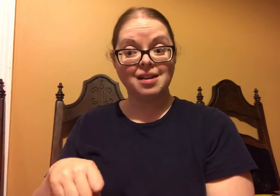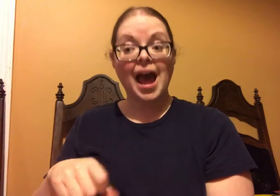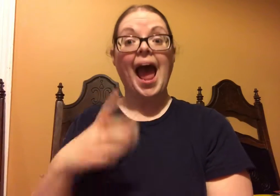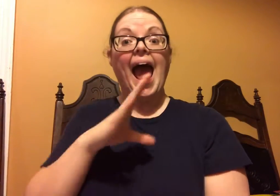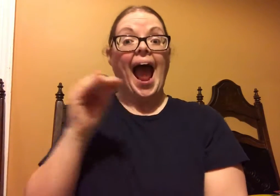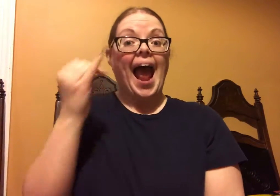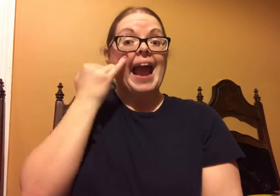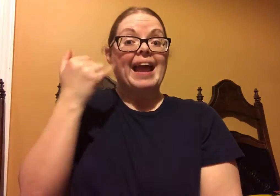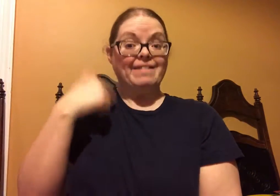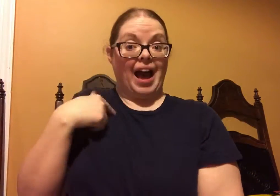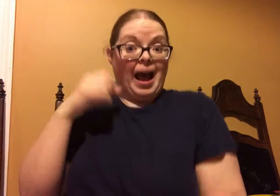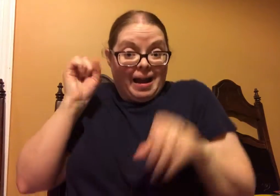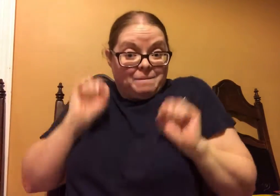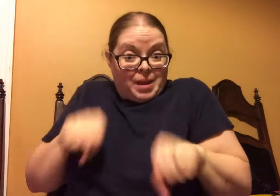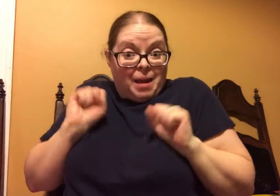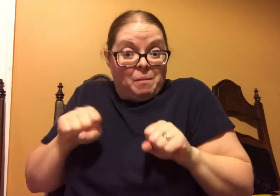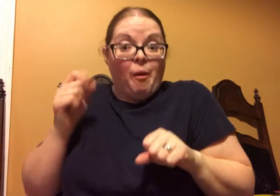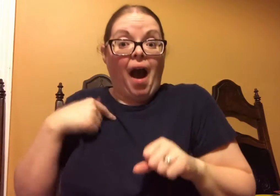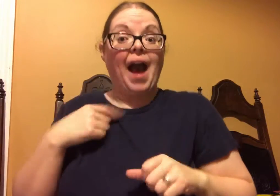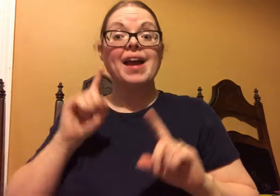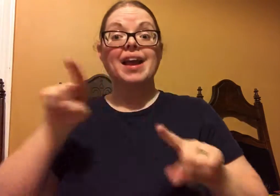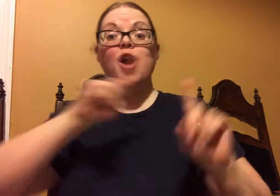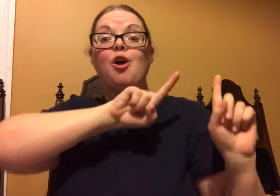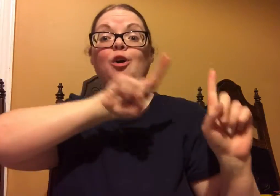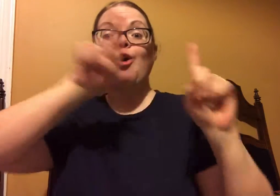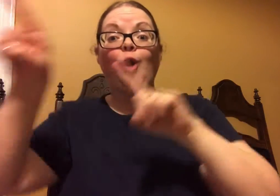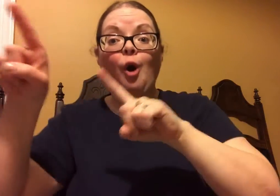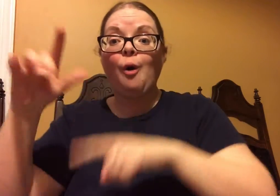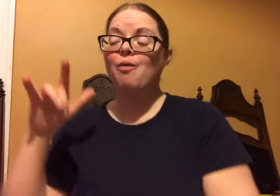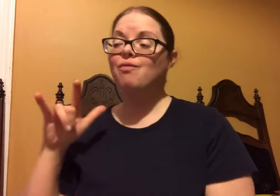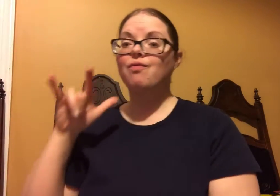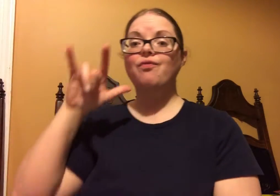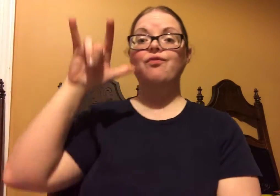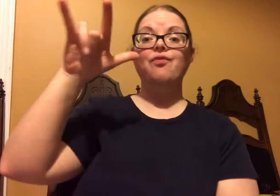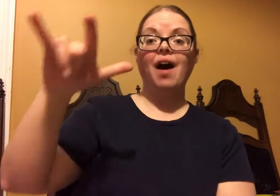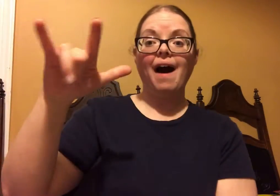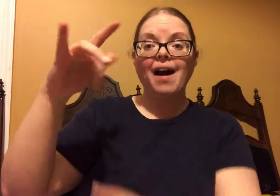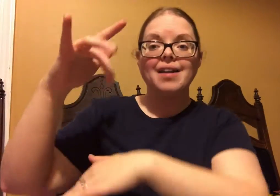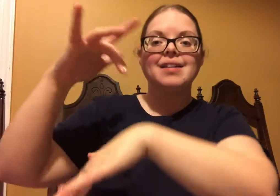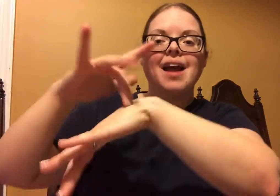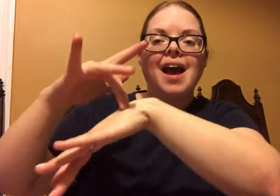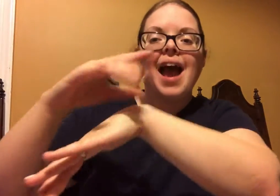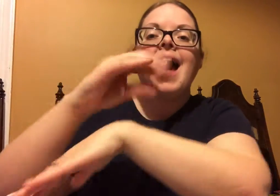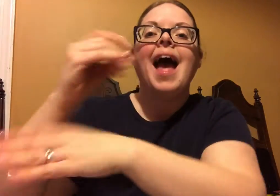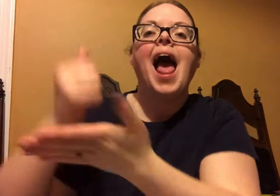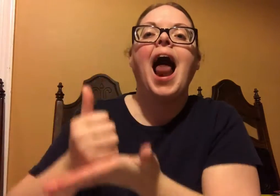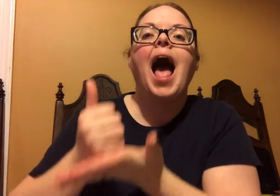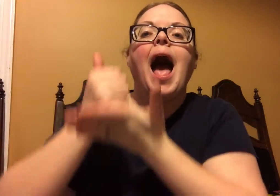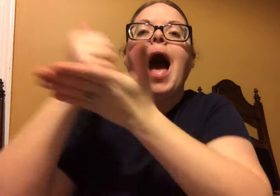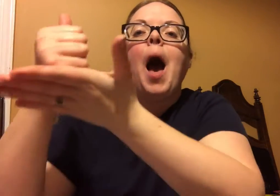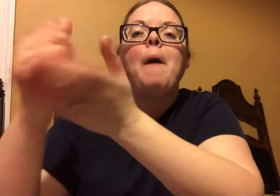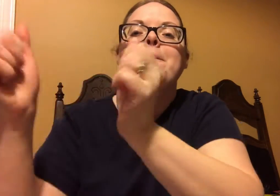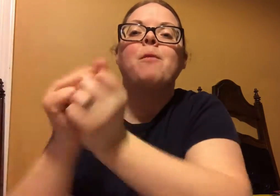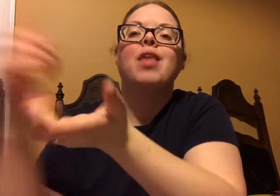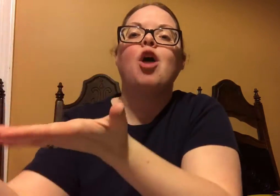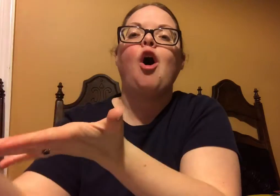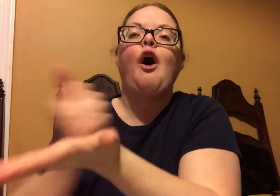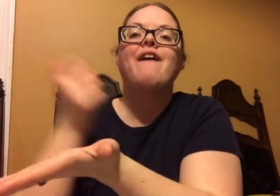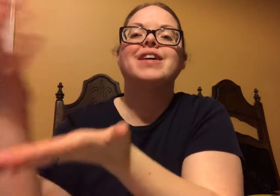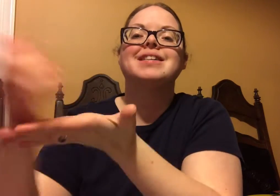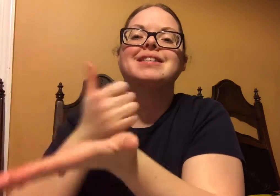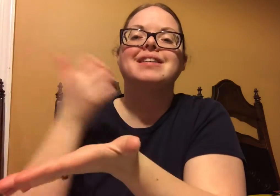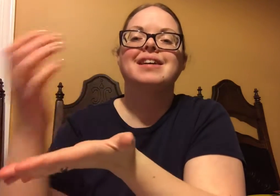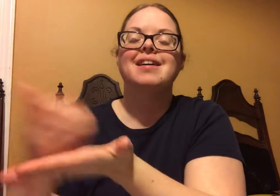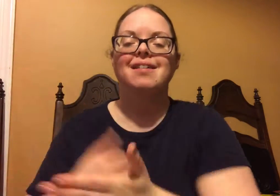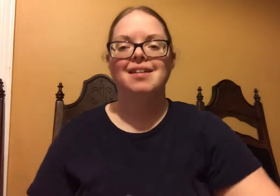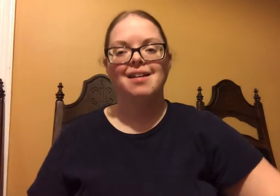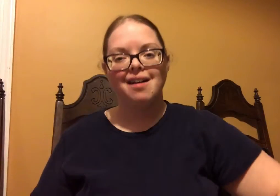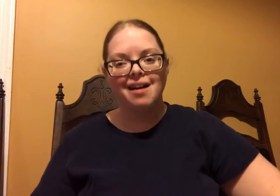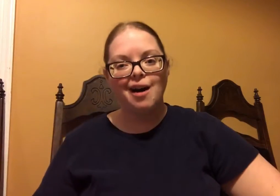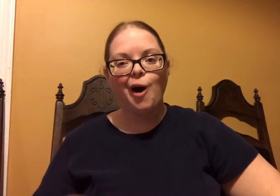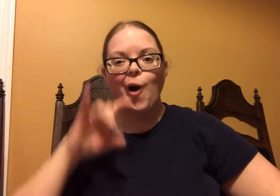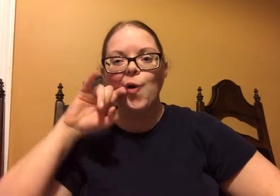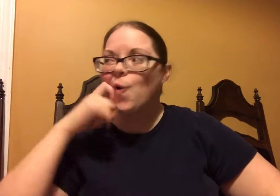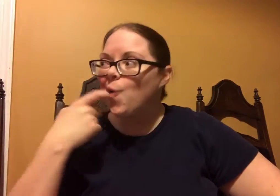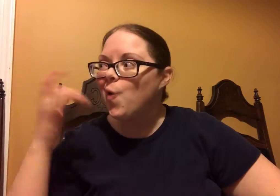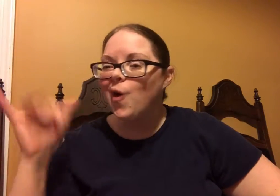If I am able to, I can even go and fly to the farms and help with the harvest.